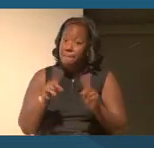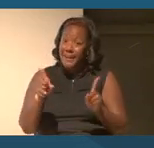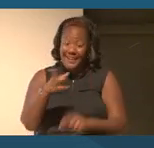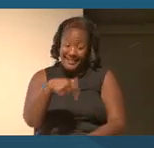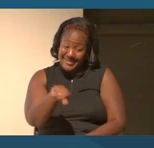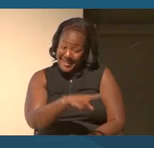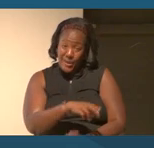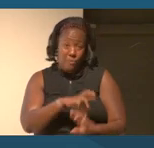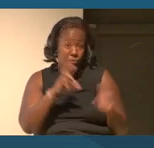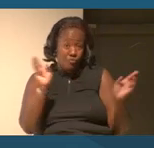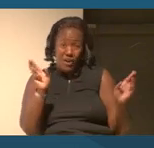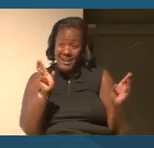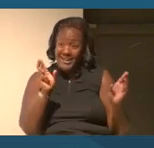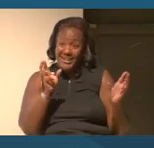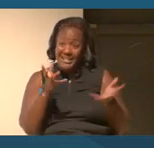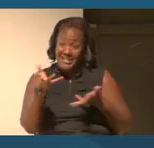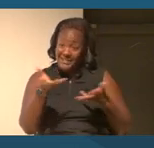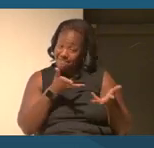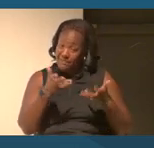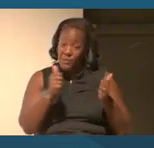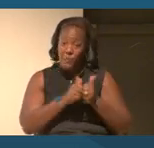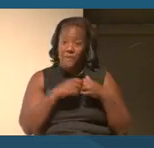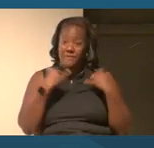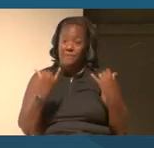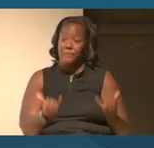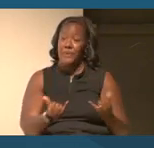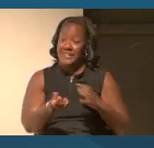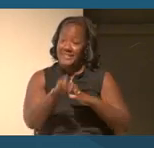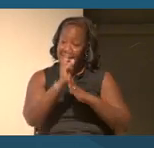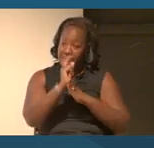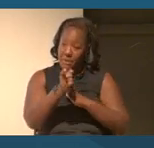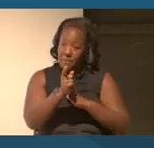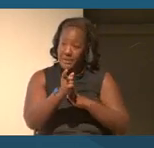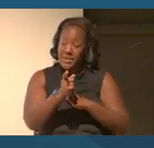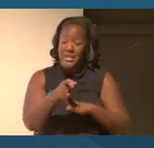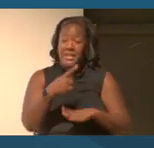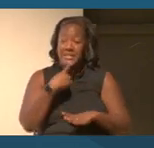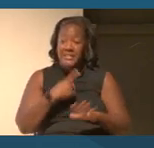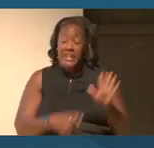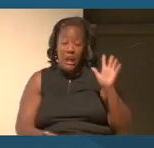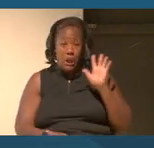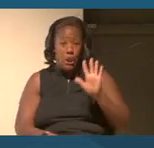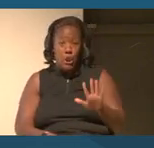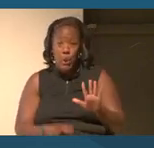to deal with the present moment to say, look, what's gonna happen, it's not just to other